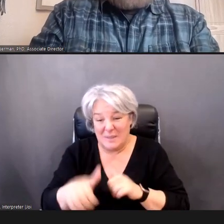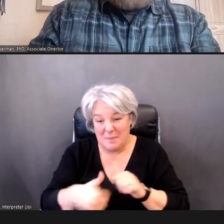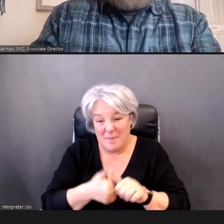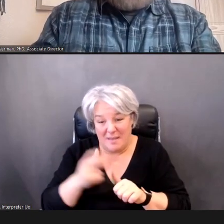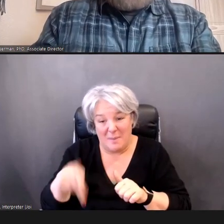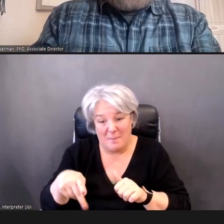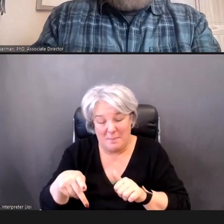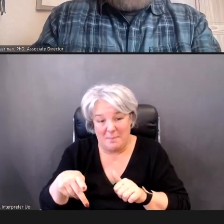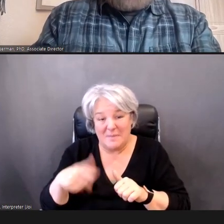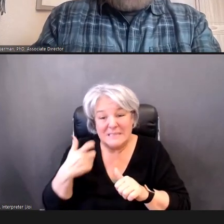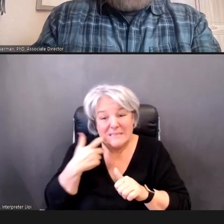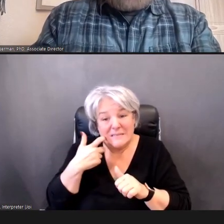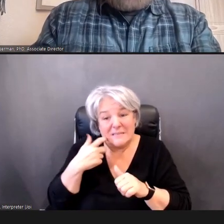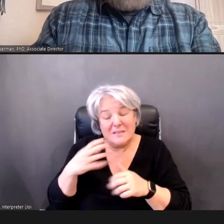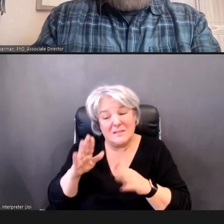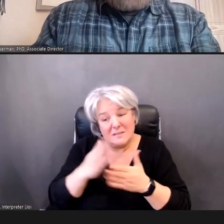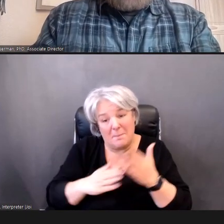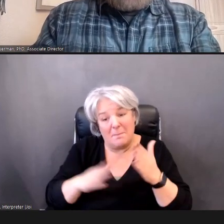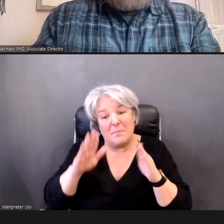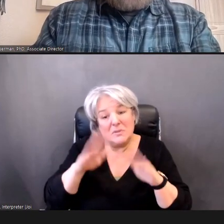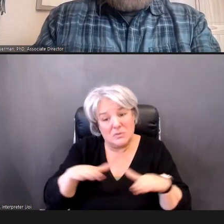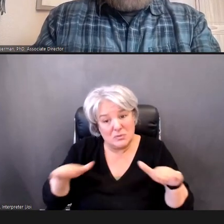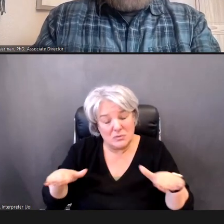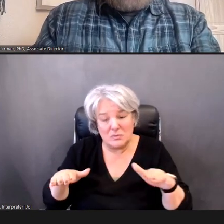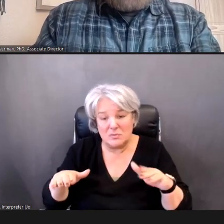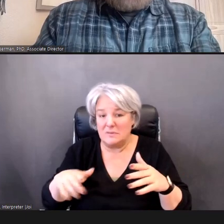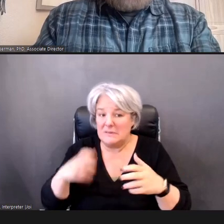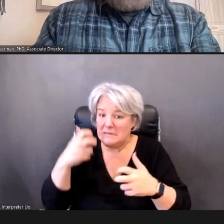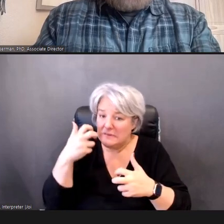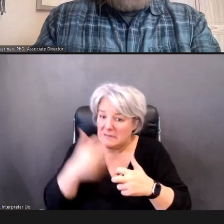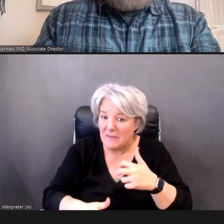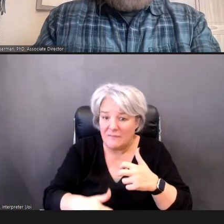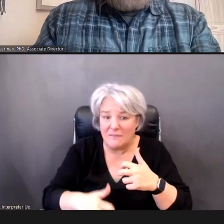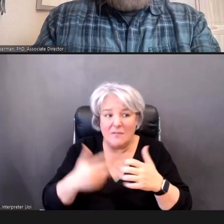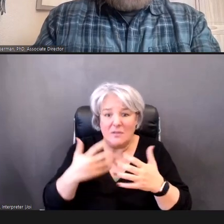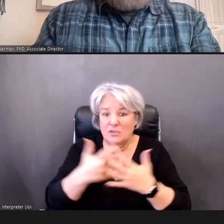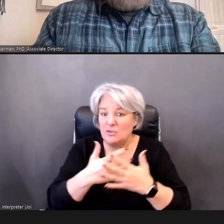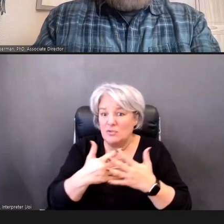children that are most difficult to screen, are often the kids that